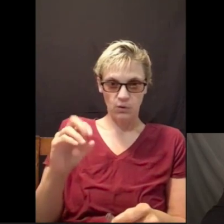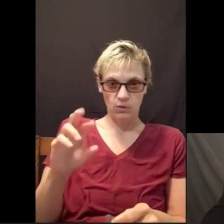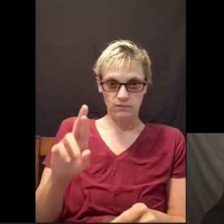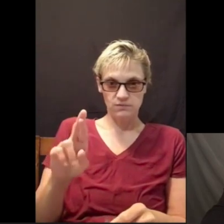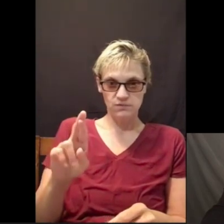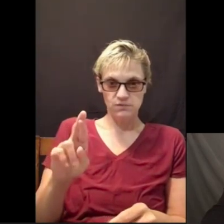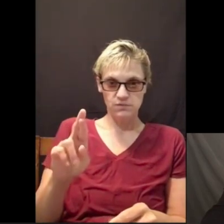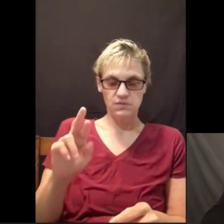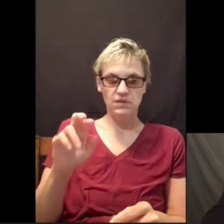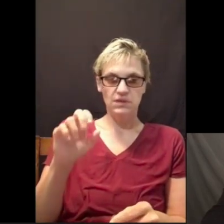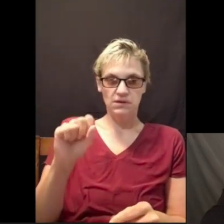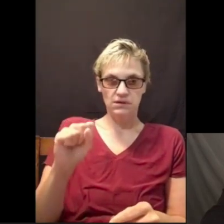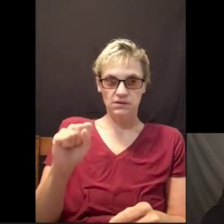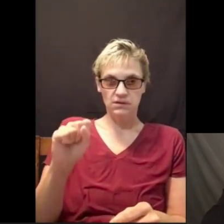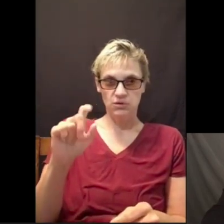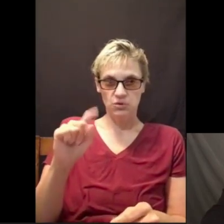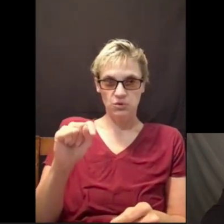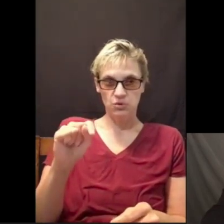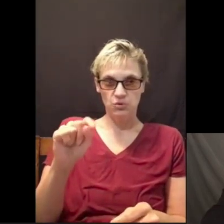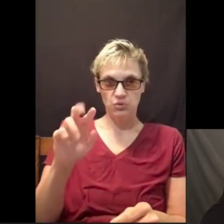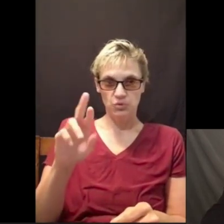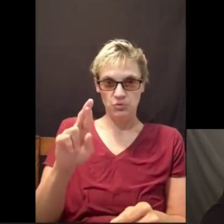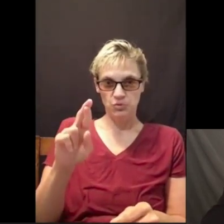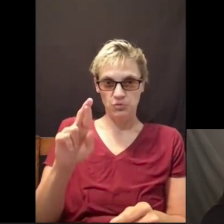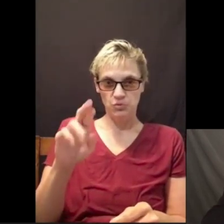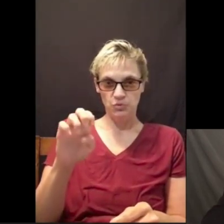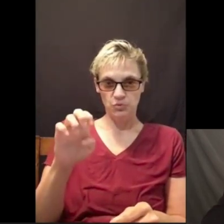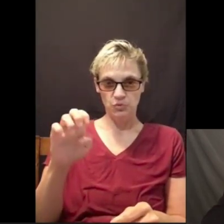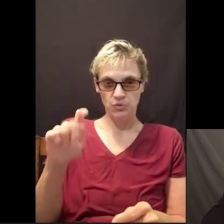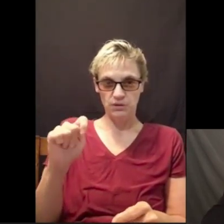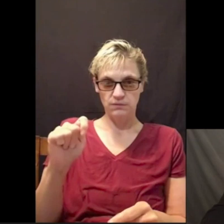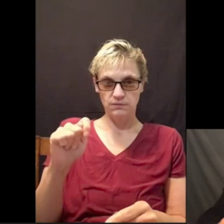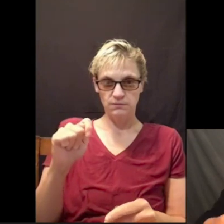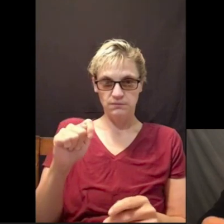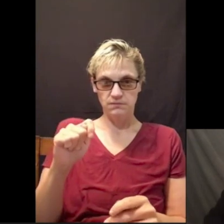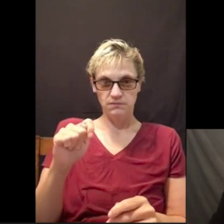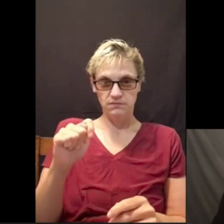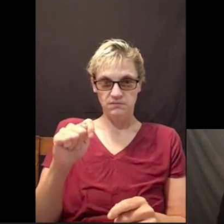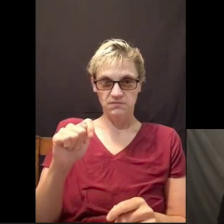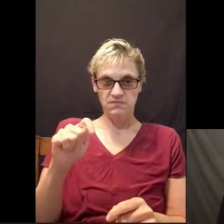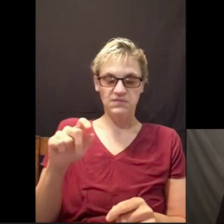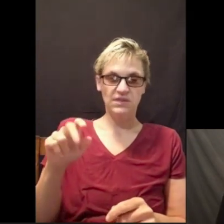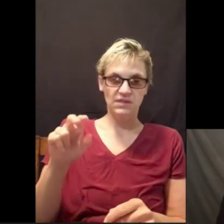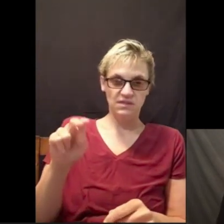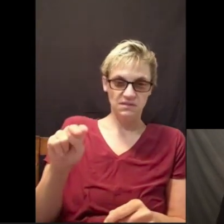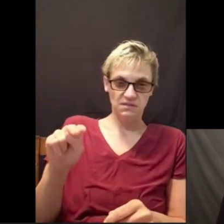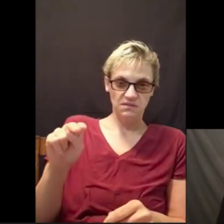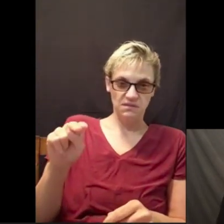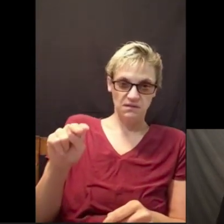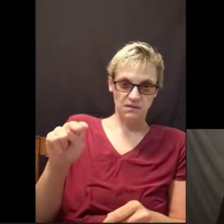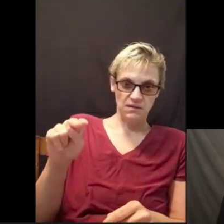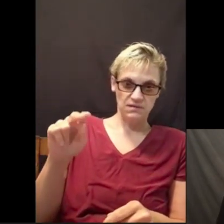That's called Colorstreet Nails.